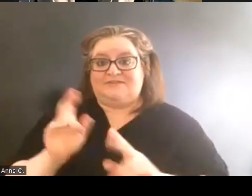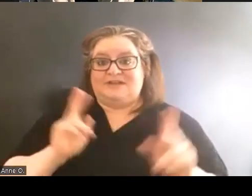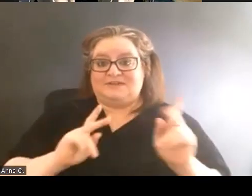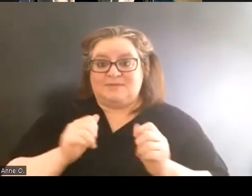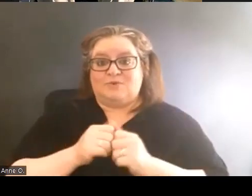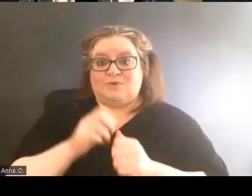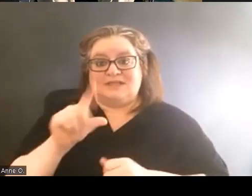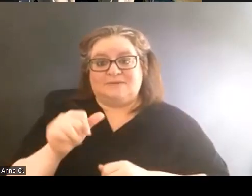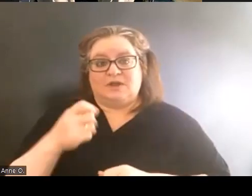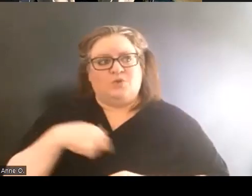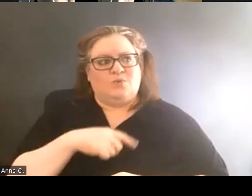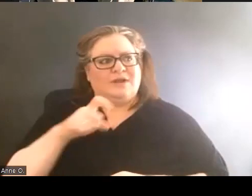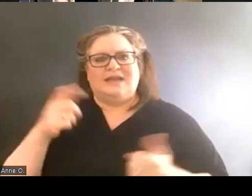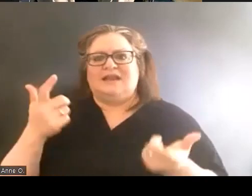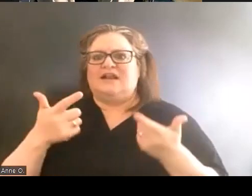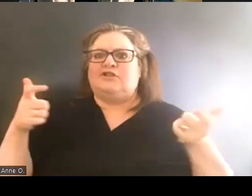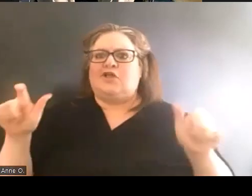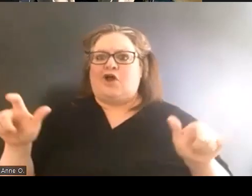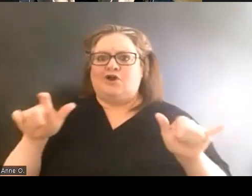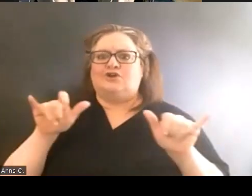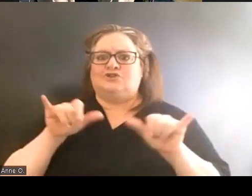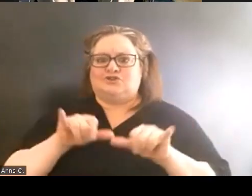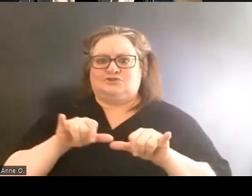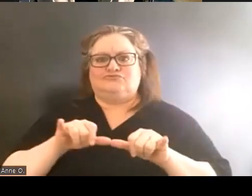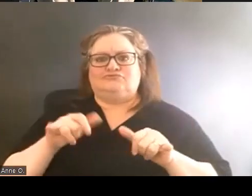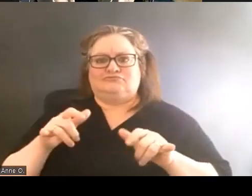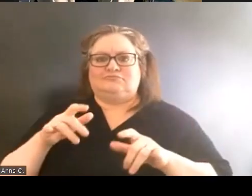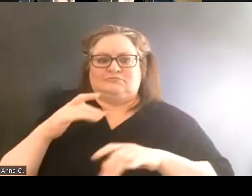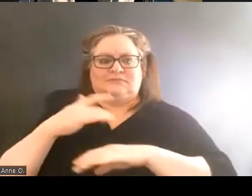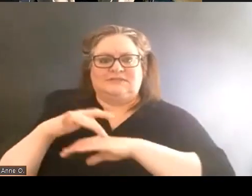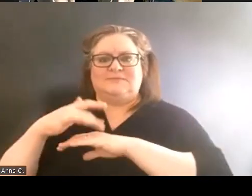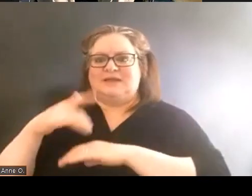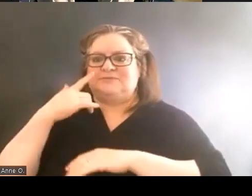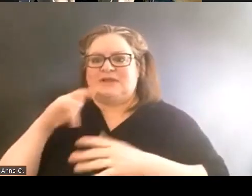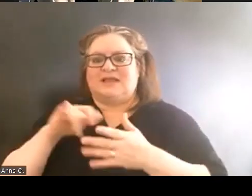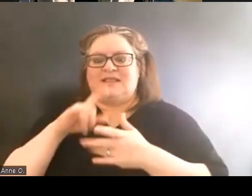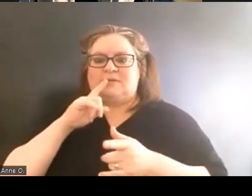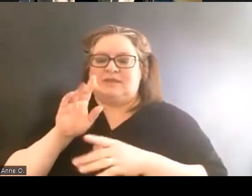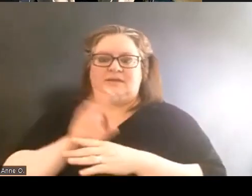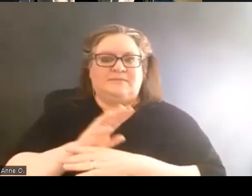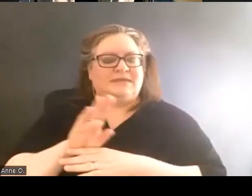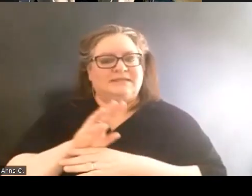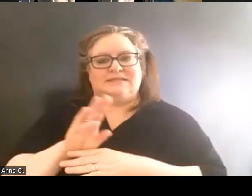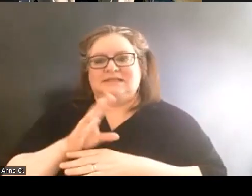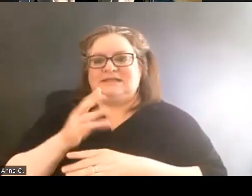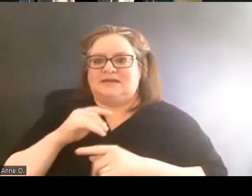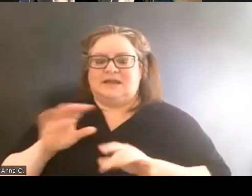So we needed a larger space because it will be a busy and active space.